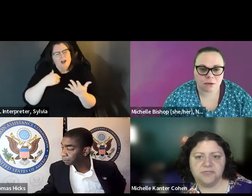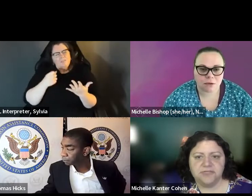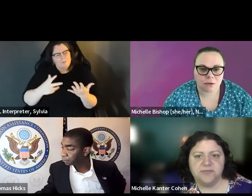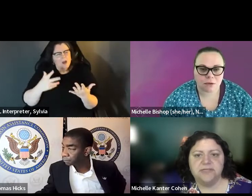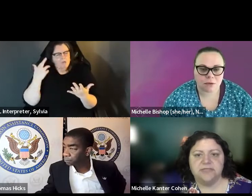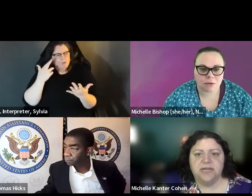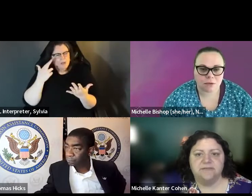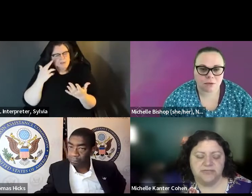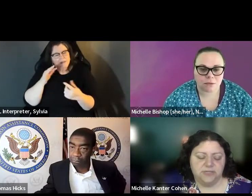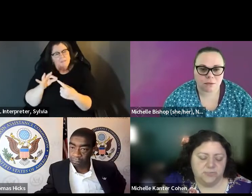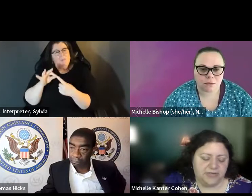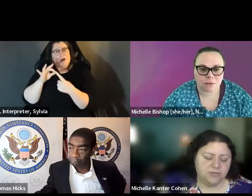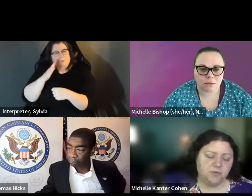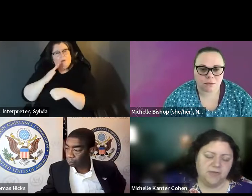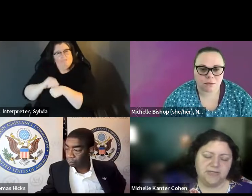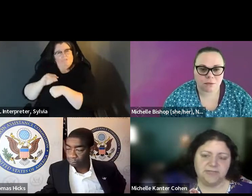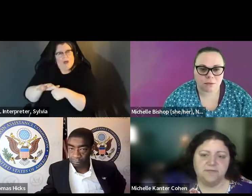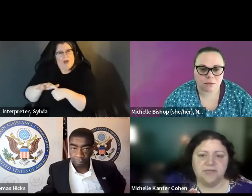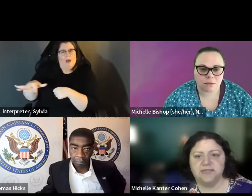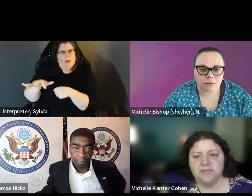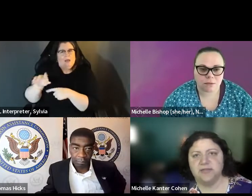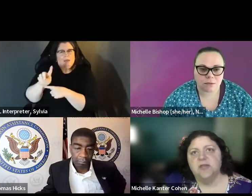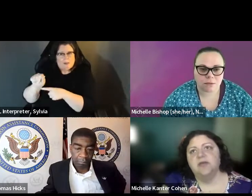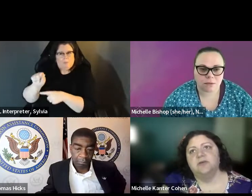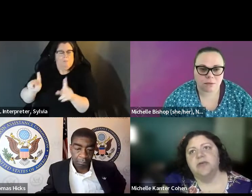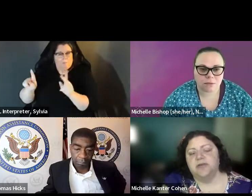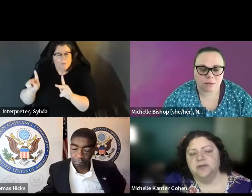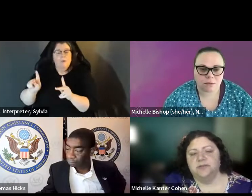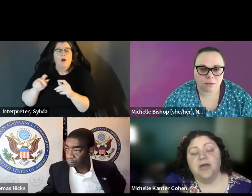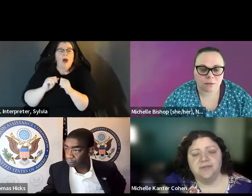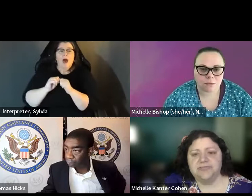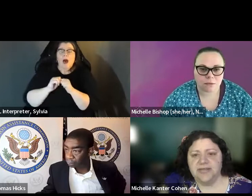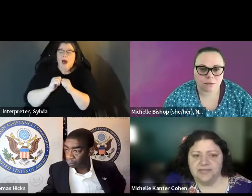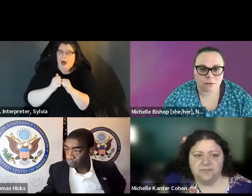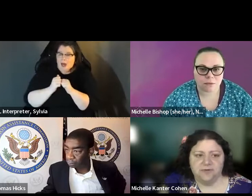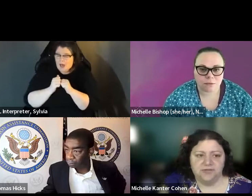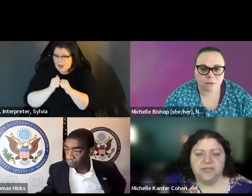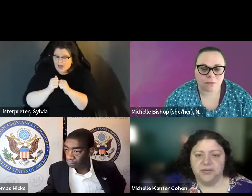don't drive. There's a lot of reasons why it's additionally problematic for voters with disabilities to license because they don't drive So there's a lot of reasons why it's additionally problematic for for voters with disabilities to have the financial match And one.